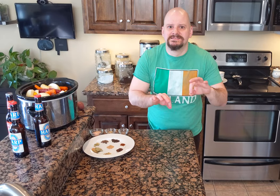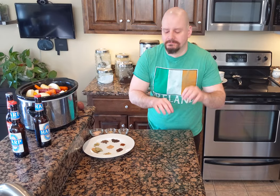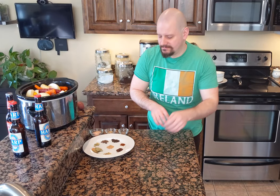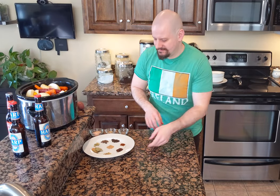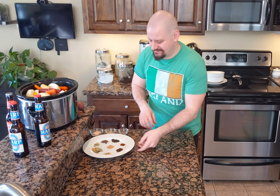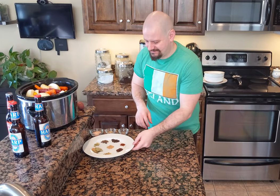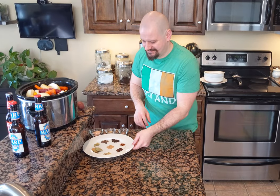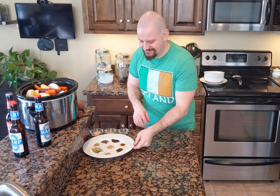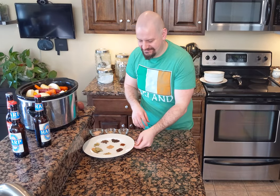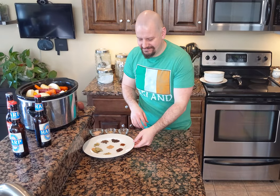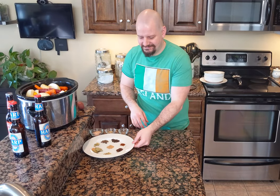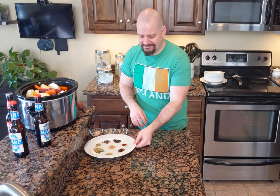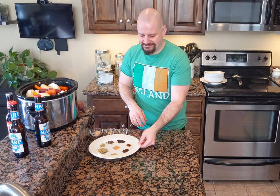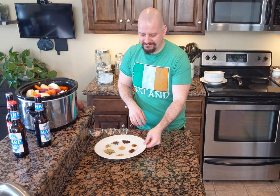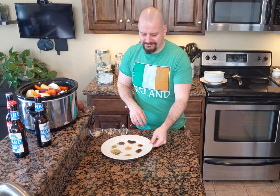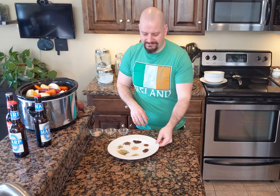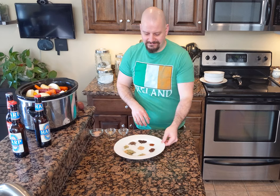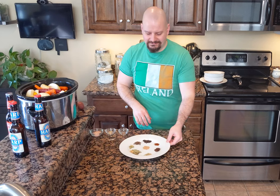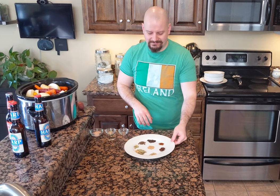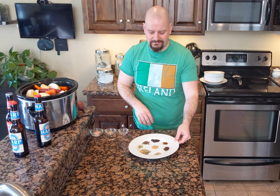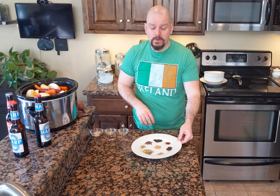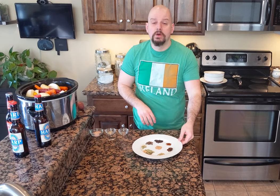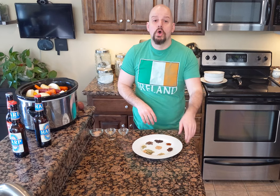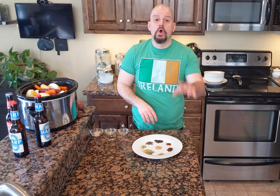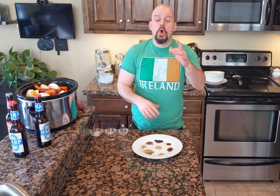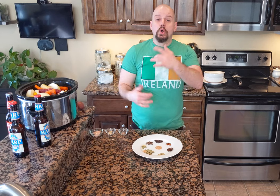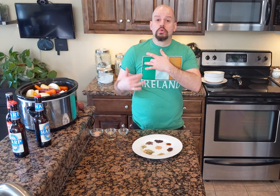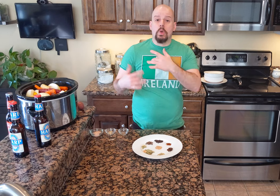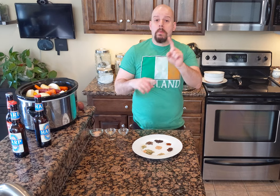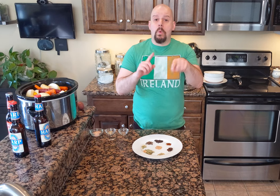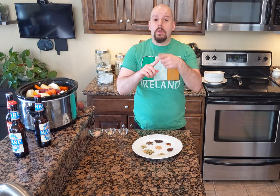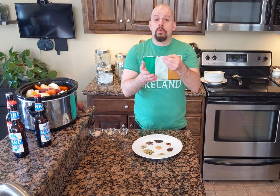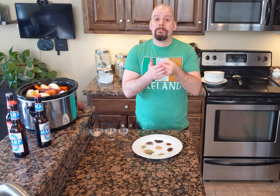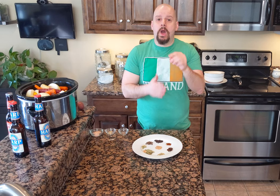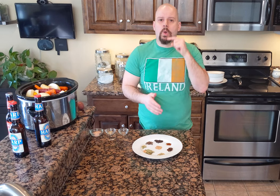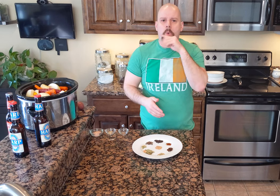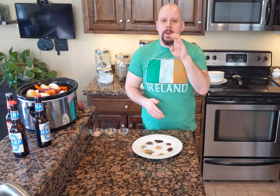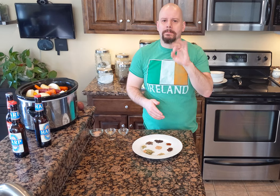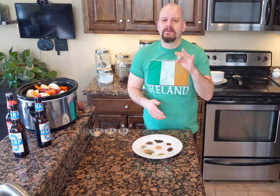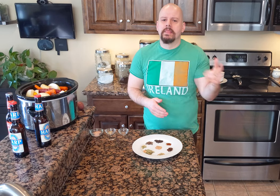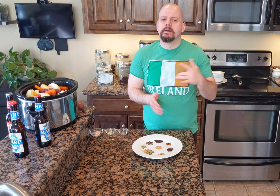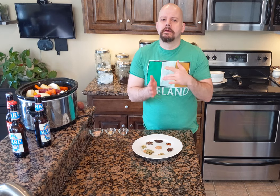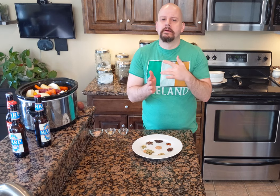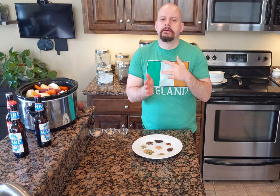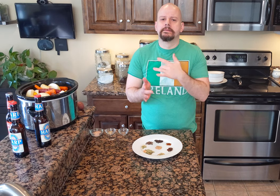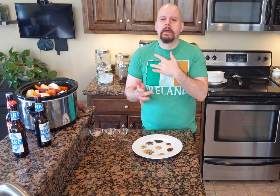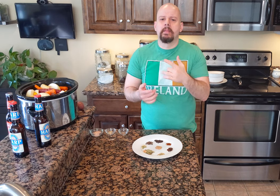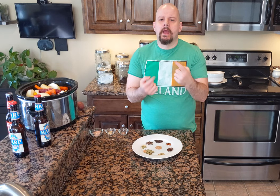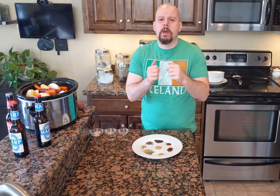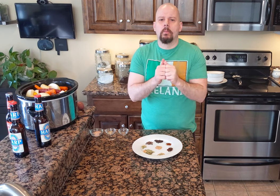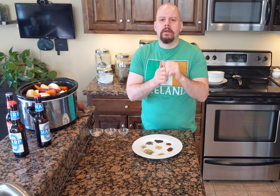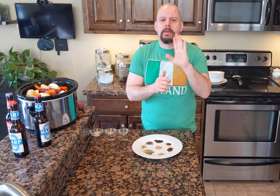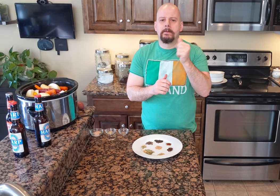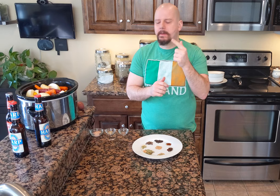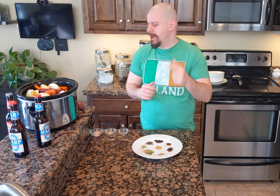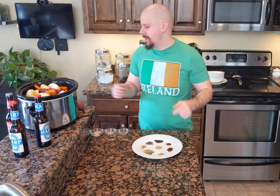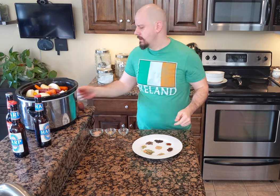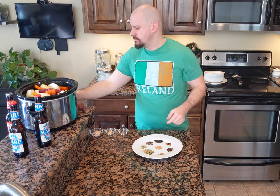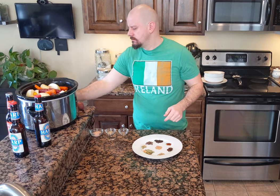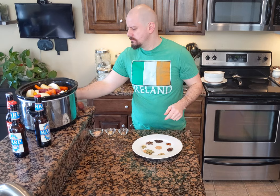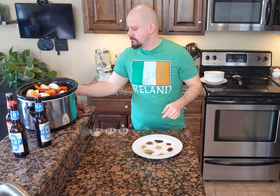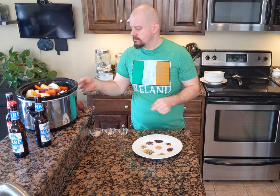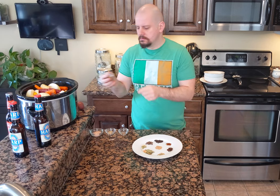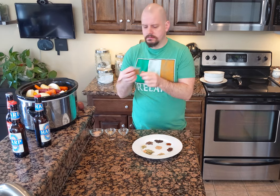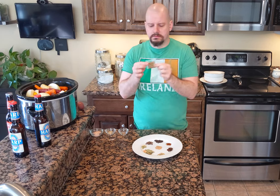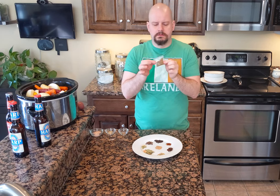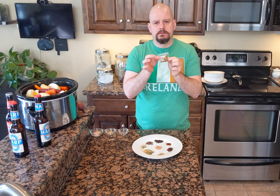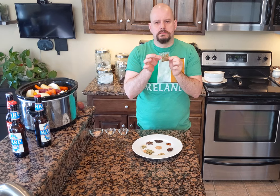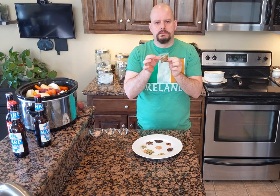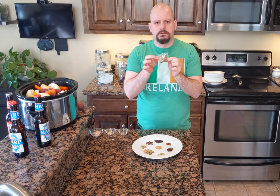Normally when you buy a corned beef, it comes with a pack.